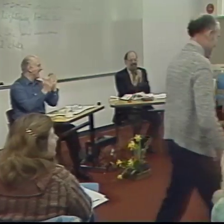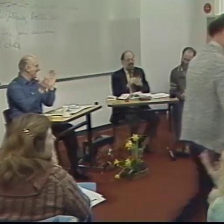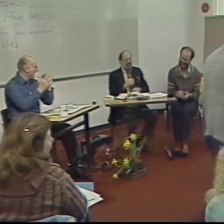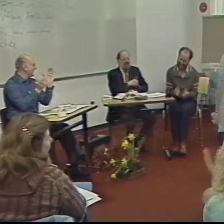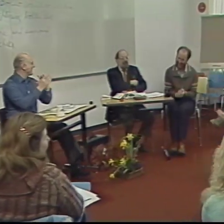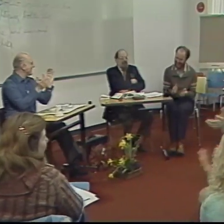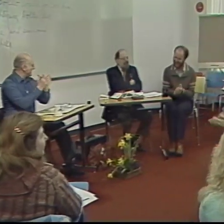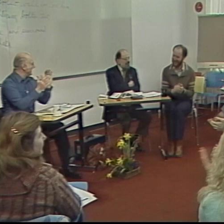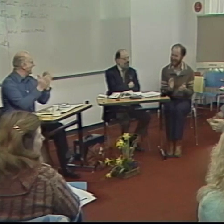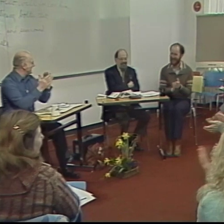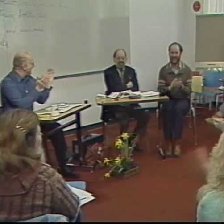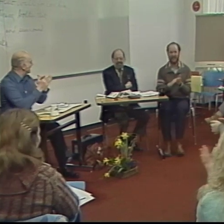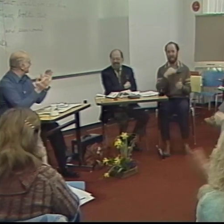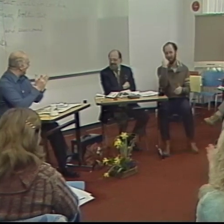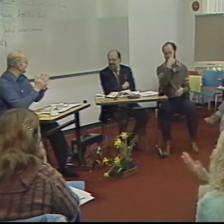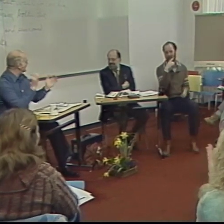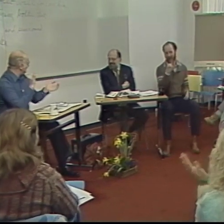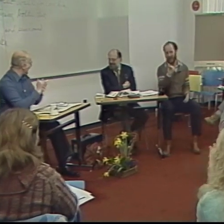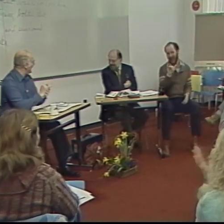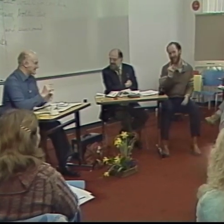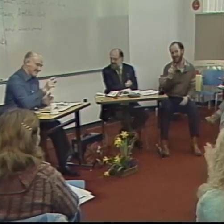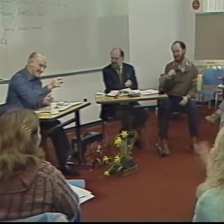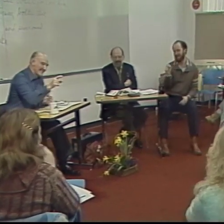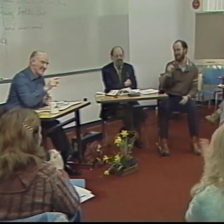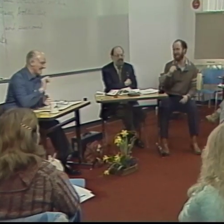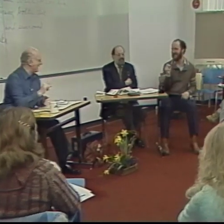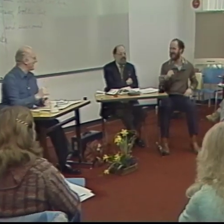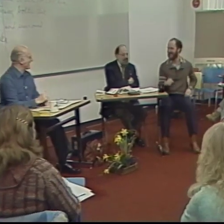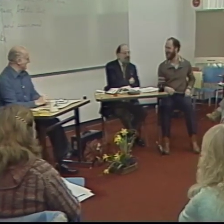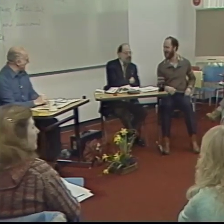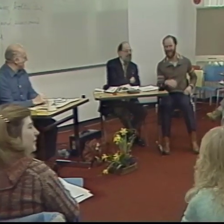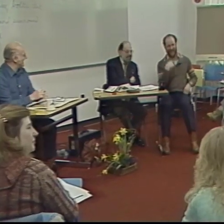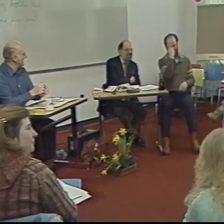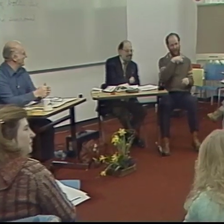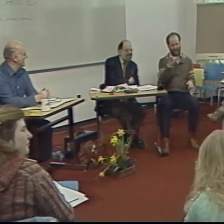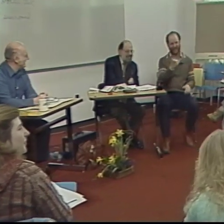That looks like it!